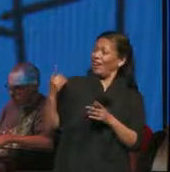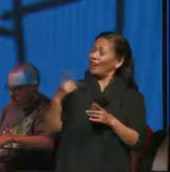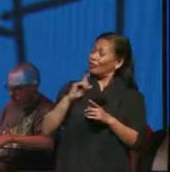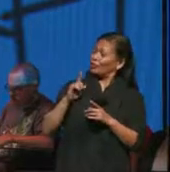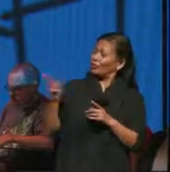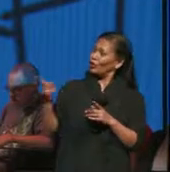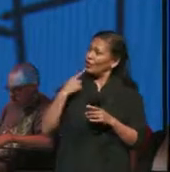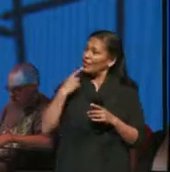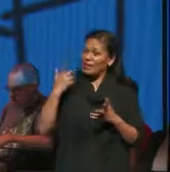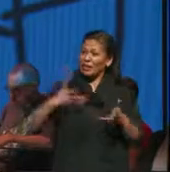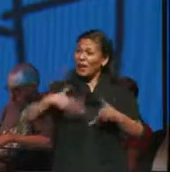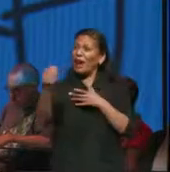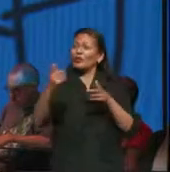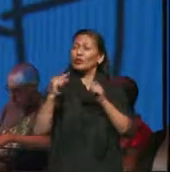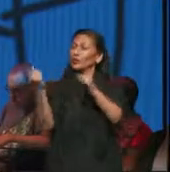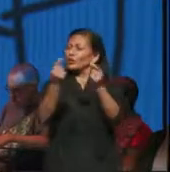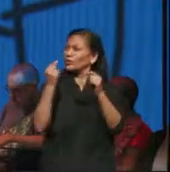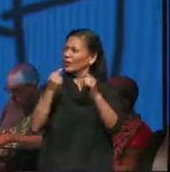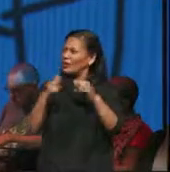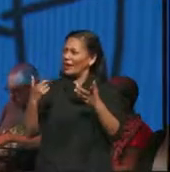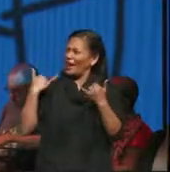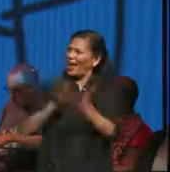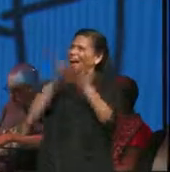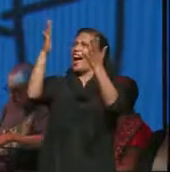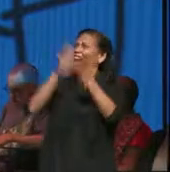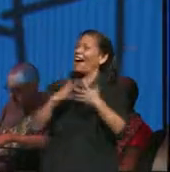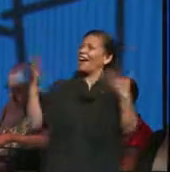me out of this room and now you're singing my praises despite you being a